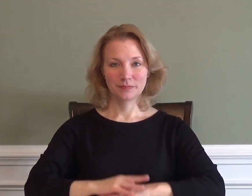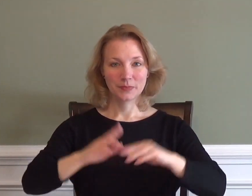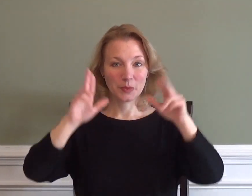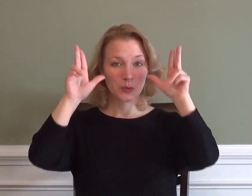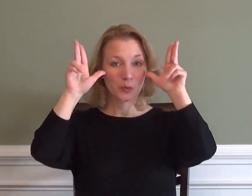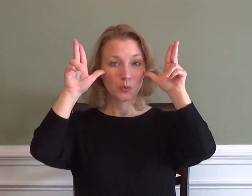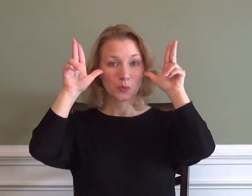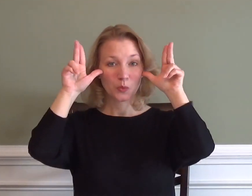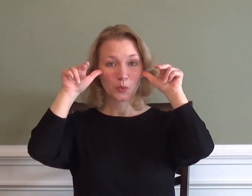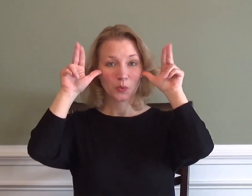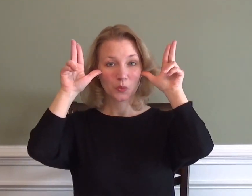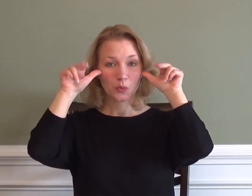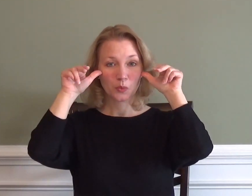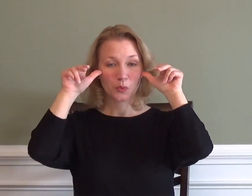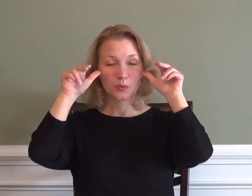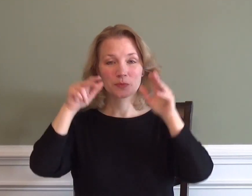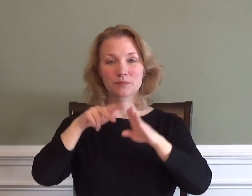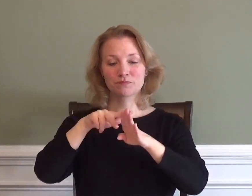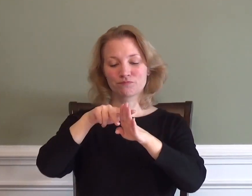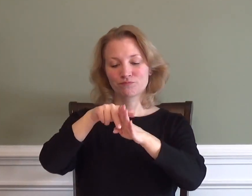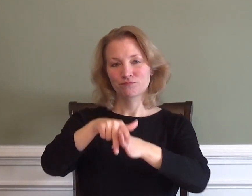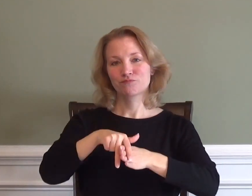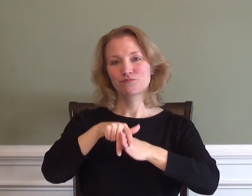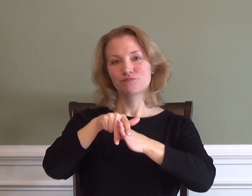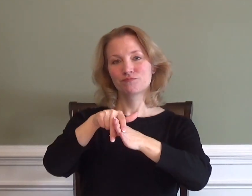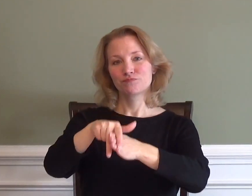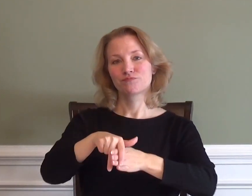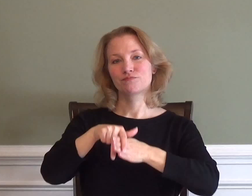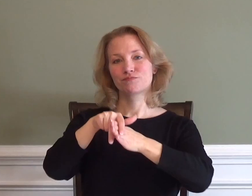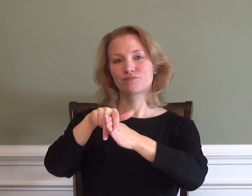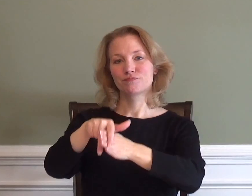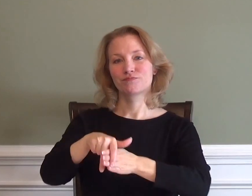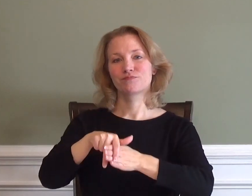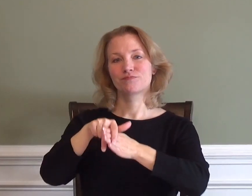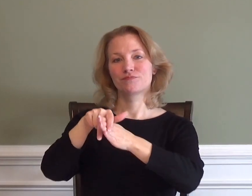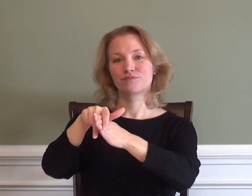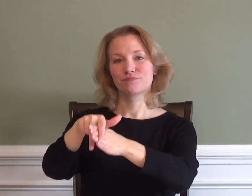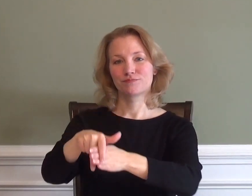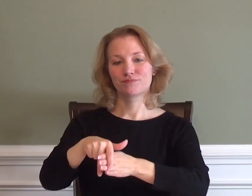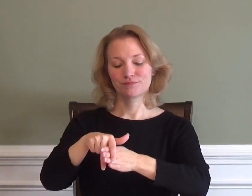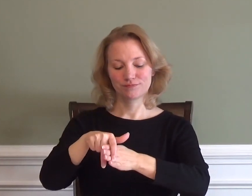RIDE a HORSE